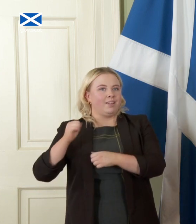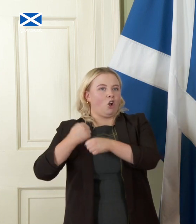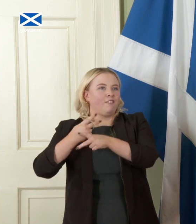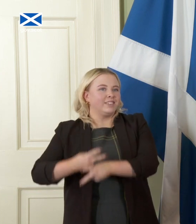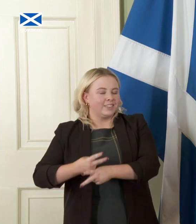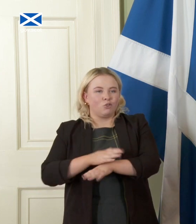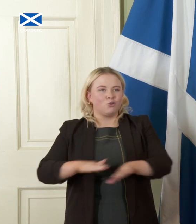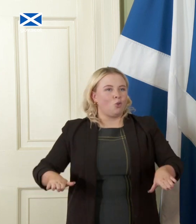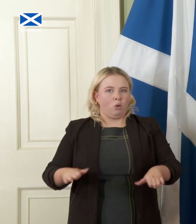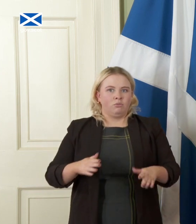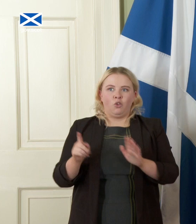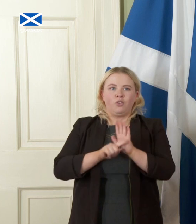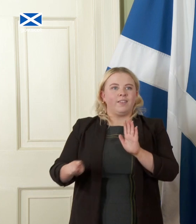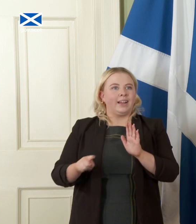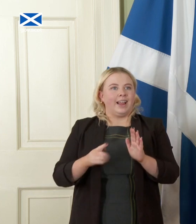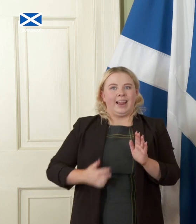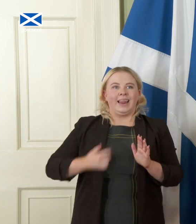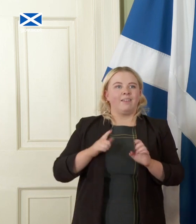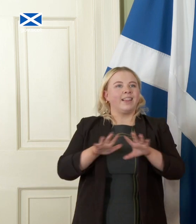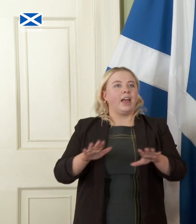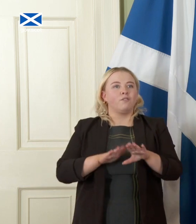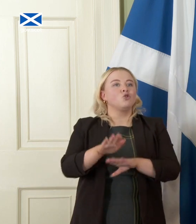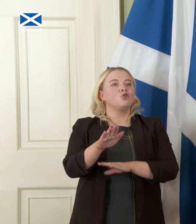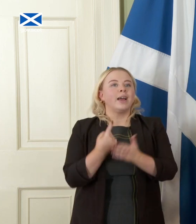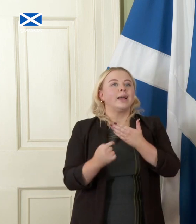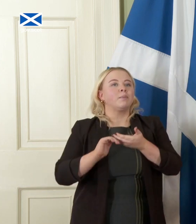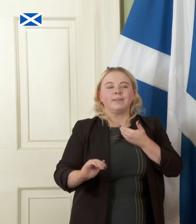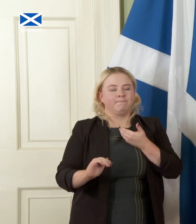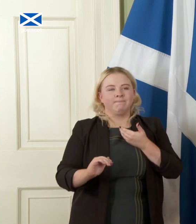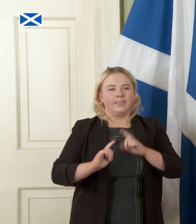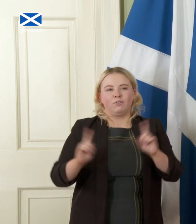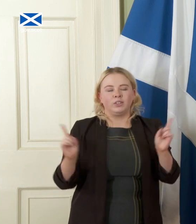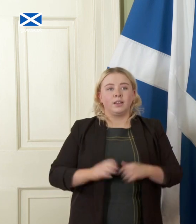reflection of life in an independent Scotland but nevertheless the position we inherit is the one we